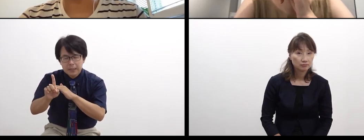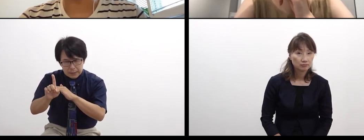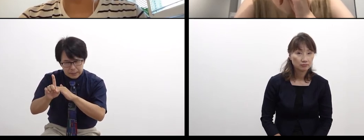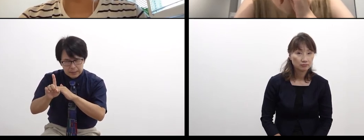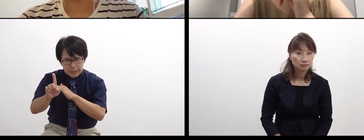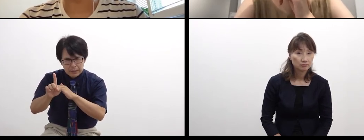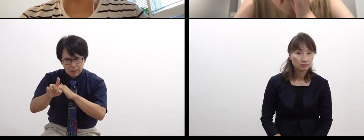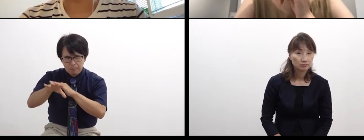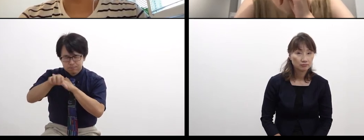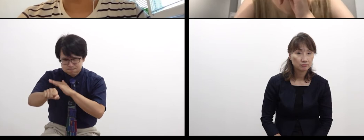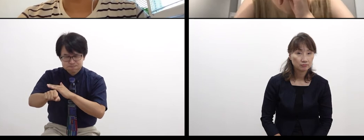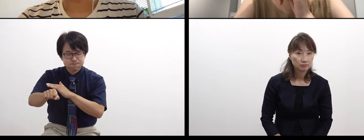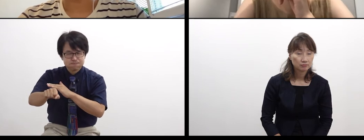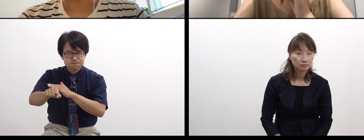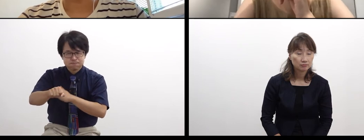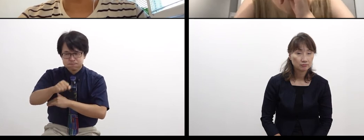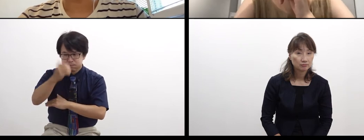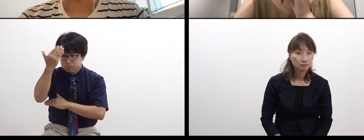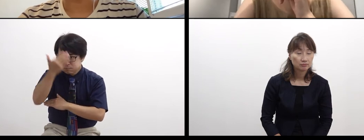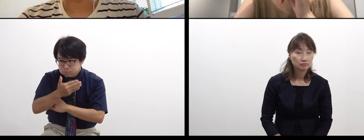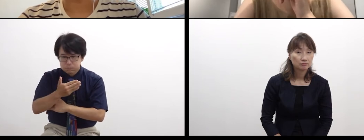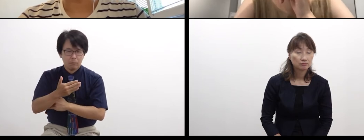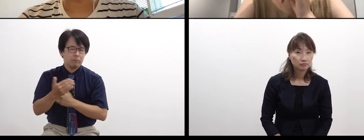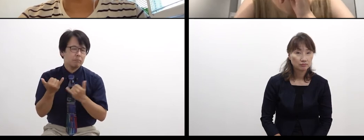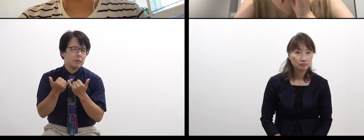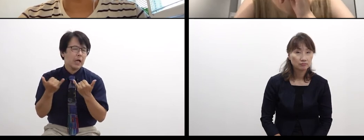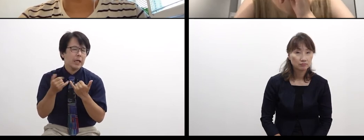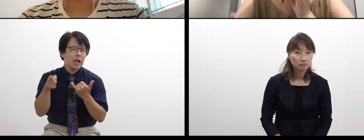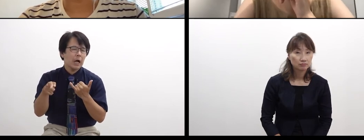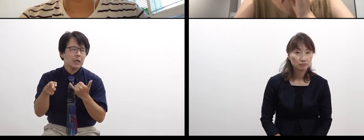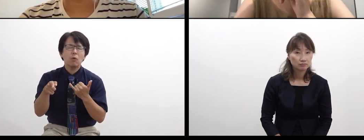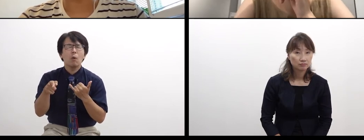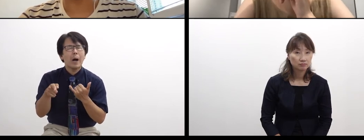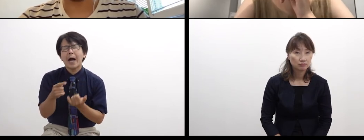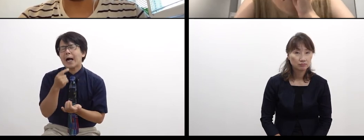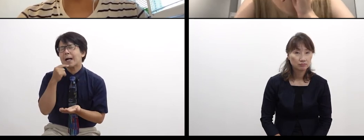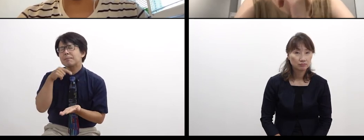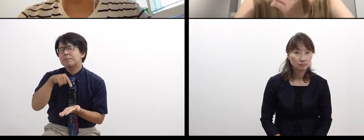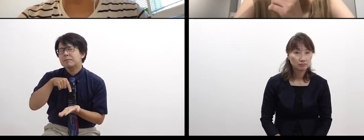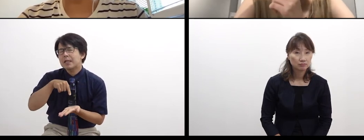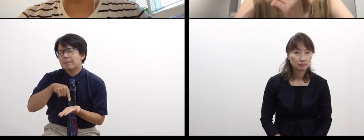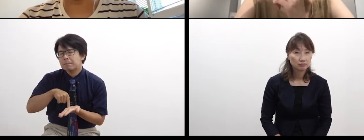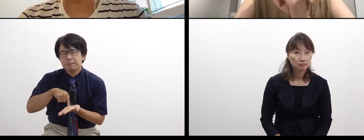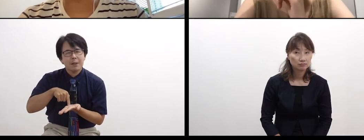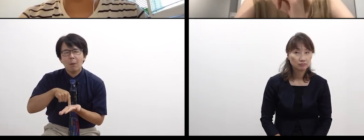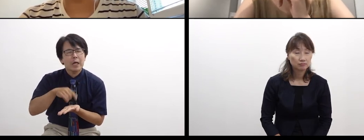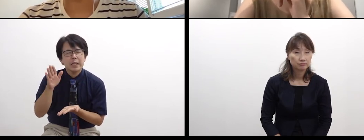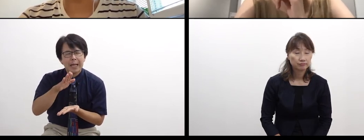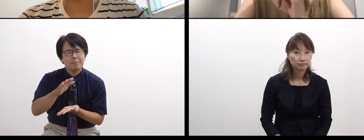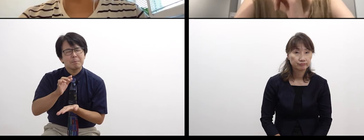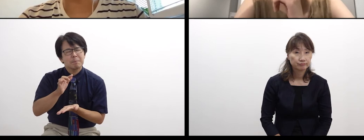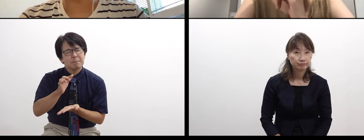“oh, I can’t communicate with this person”.